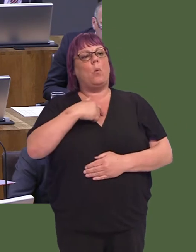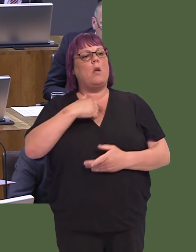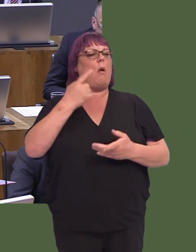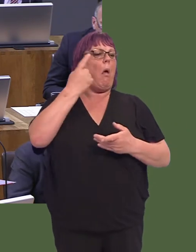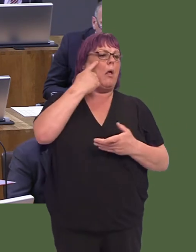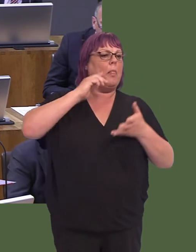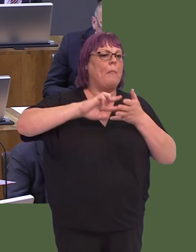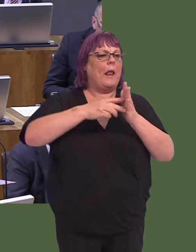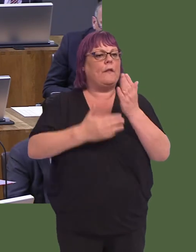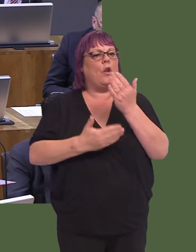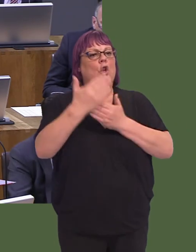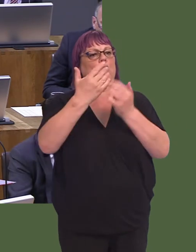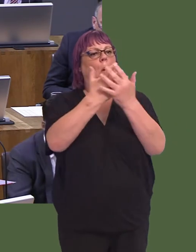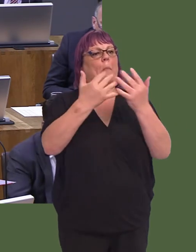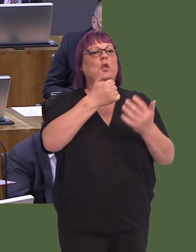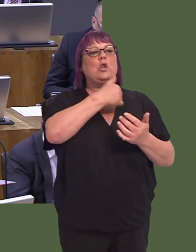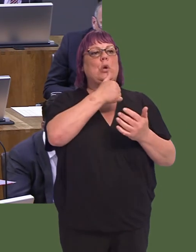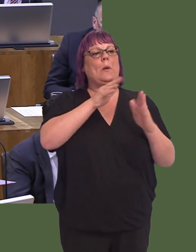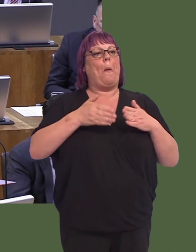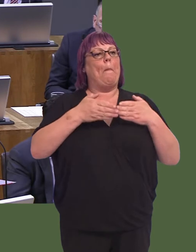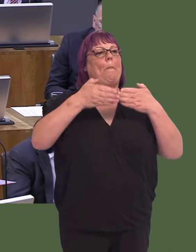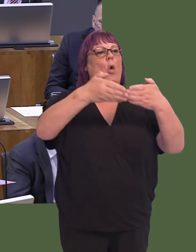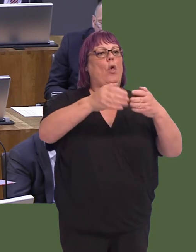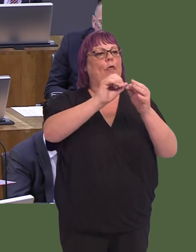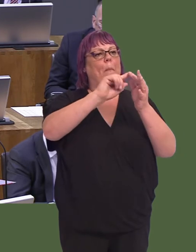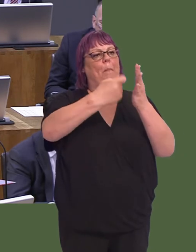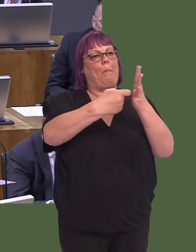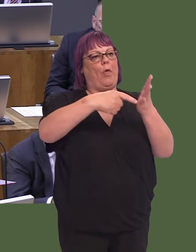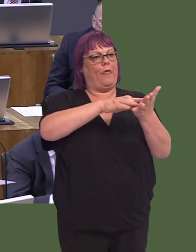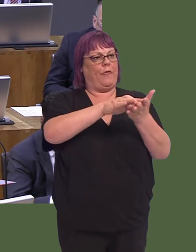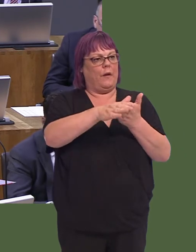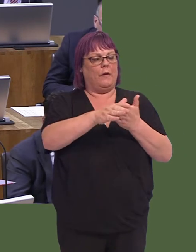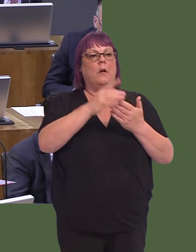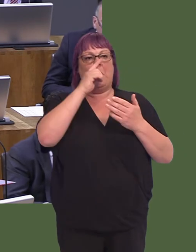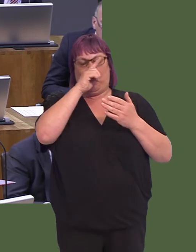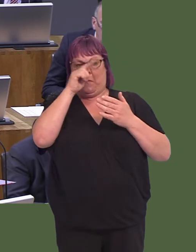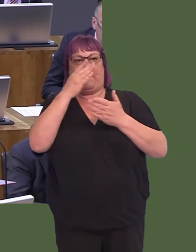This includes engaging on plans for a new multi-use berth, for which we have granted